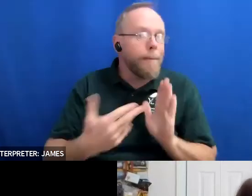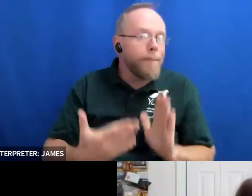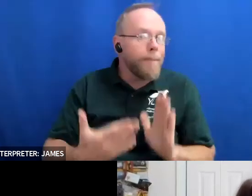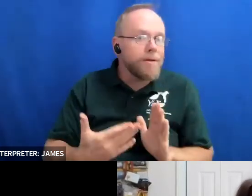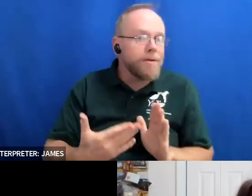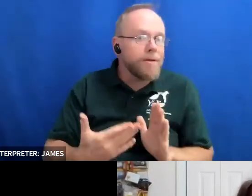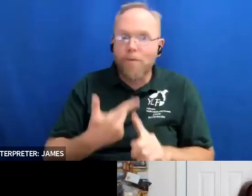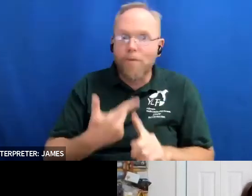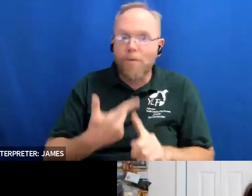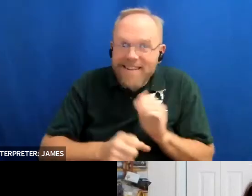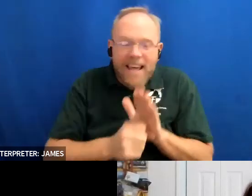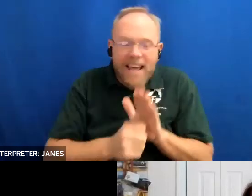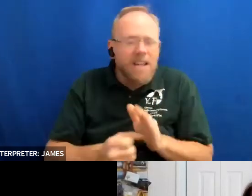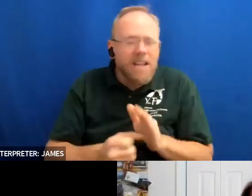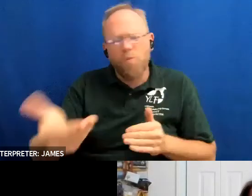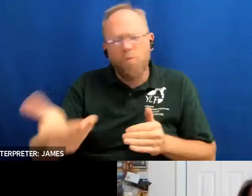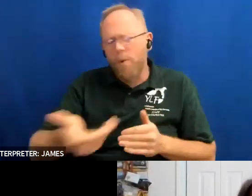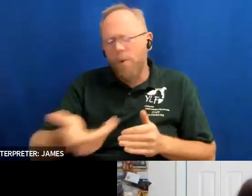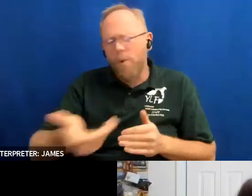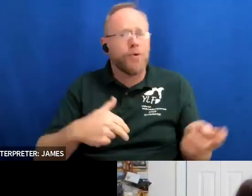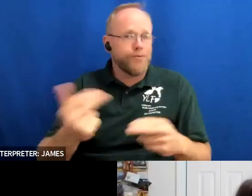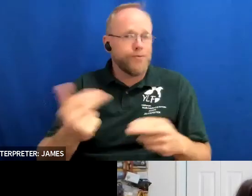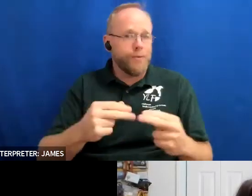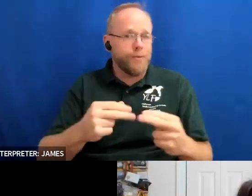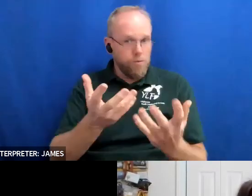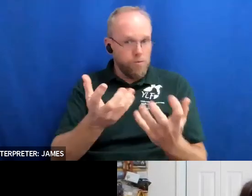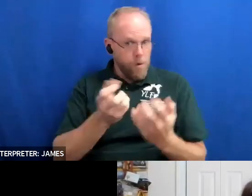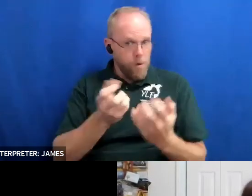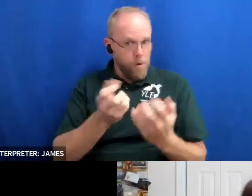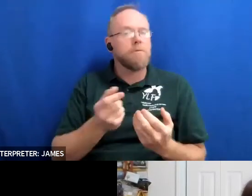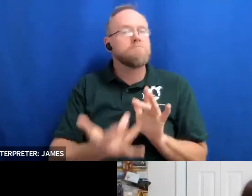so if you want to do that again you can shoot me an email or if you just want to talk to your state